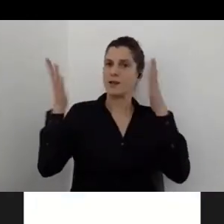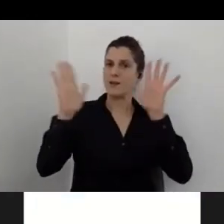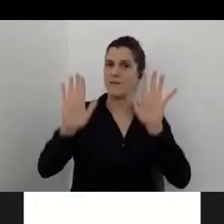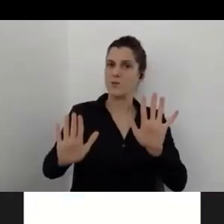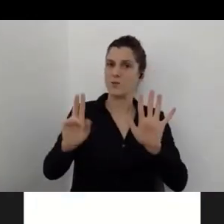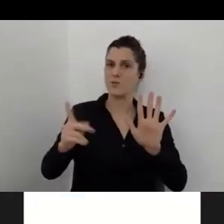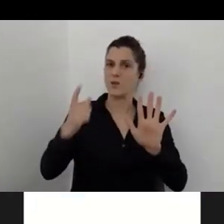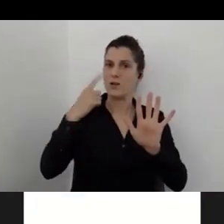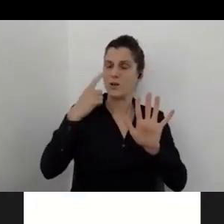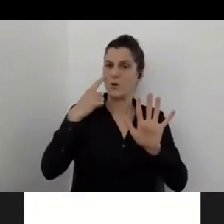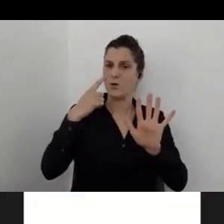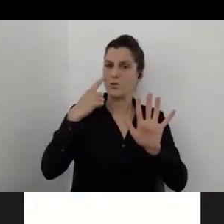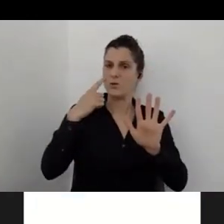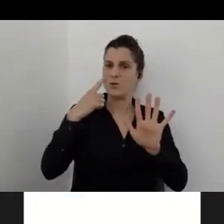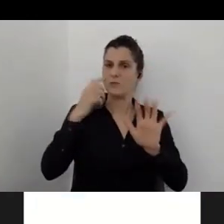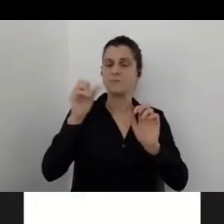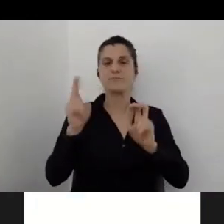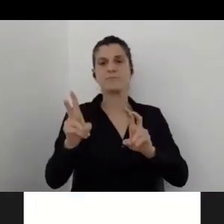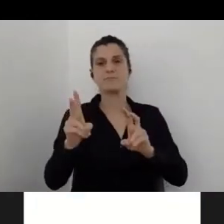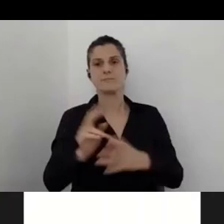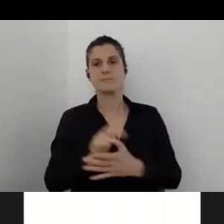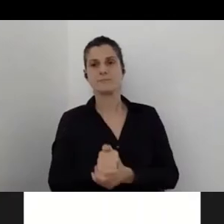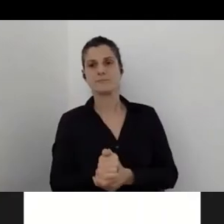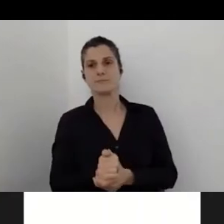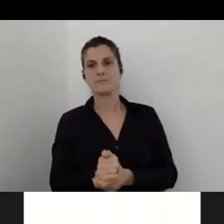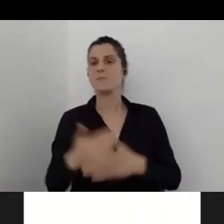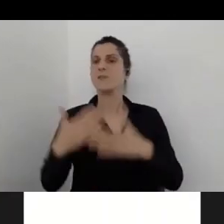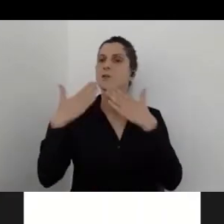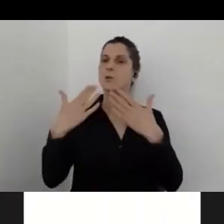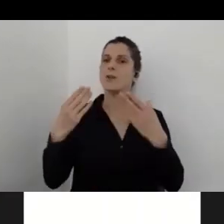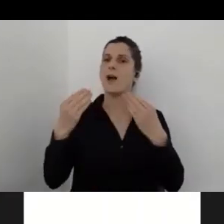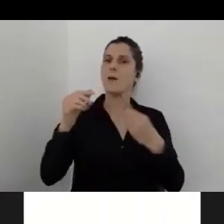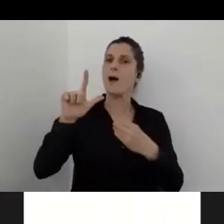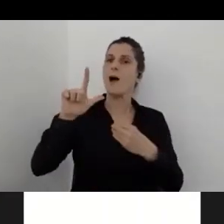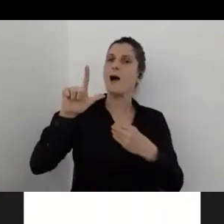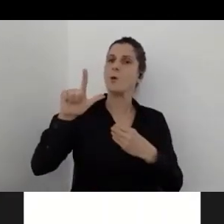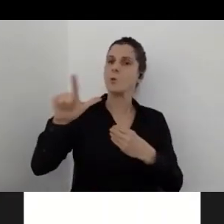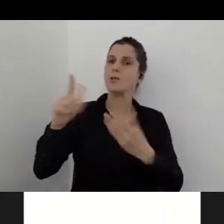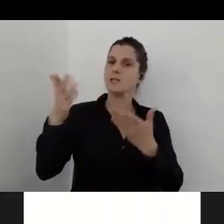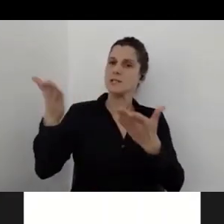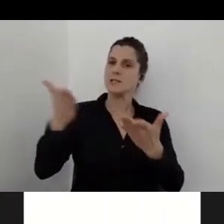Okay. I can. Thank you very much, Luis. Thank you very much, everybody.